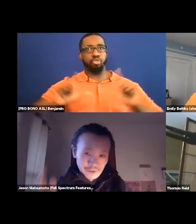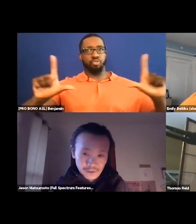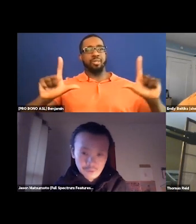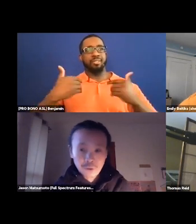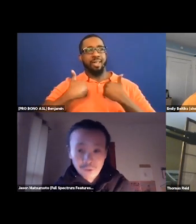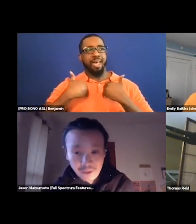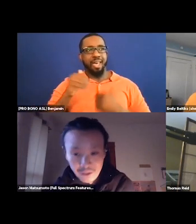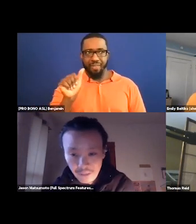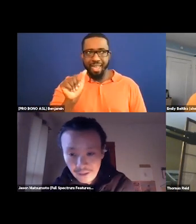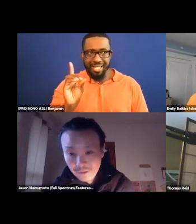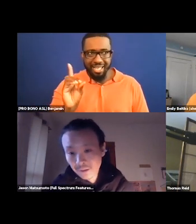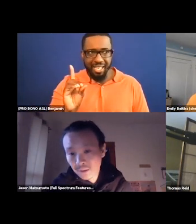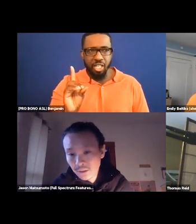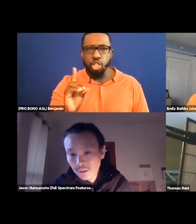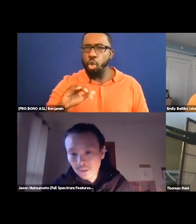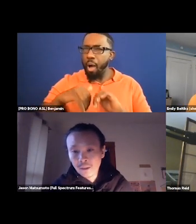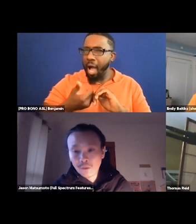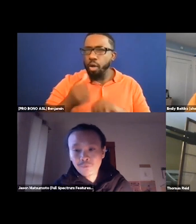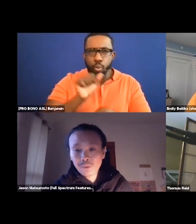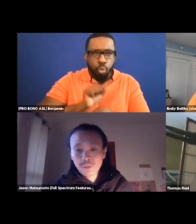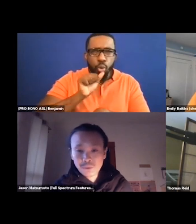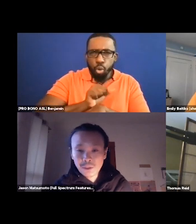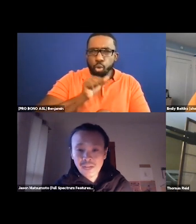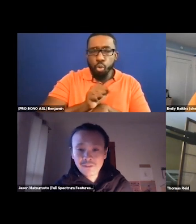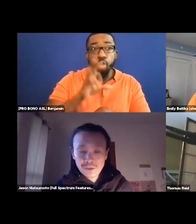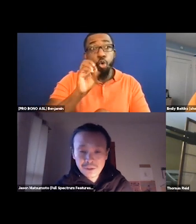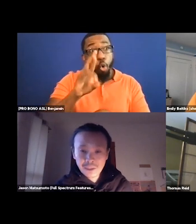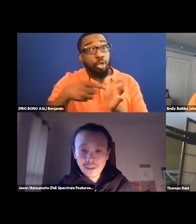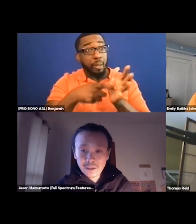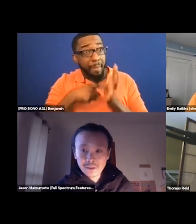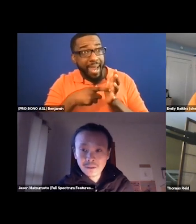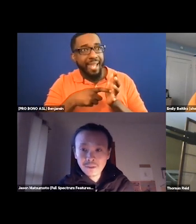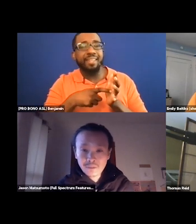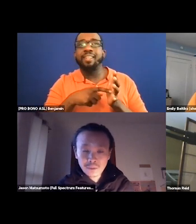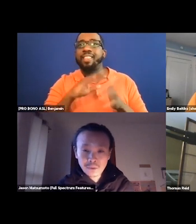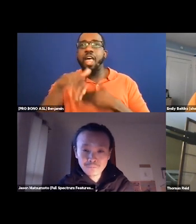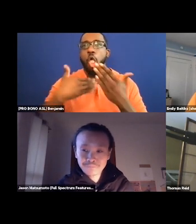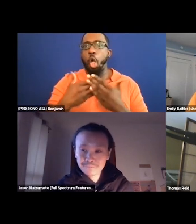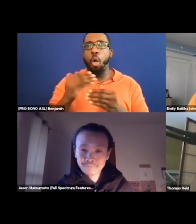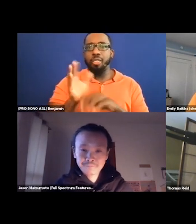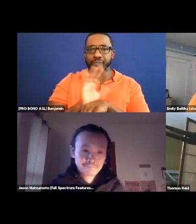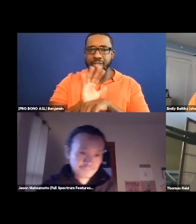work to encourage and then in parentheses, or even demand, that all films we screen have captioning and AD available?